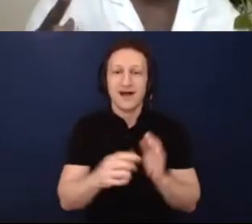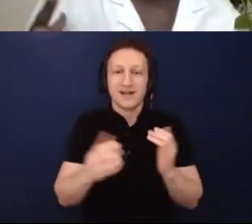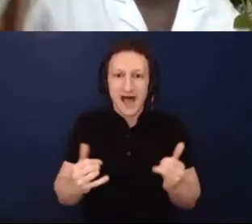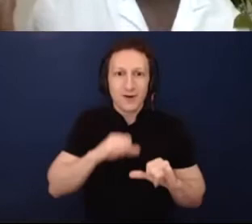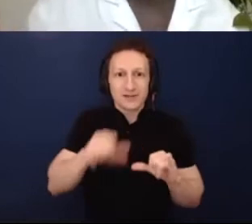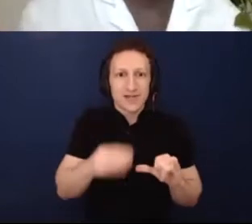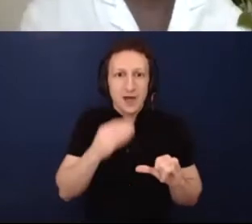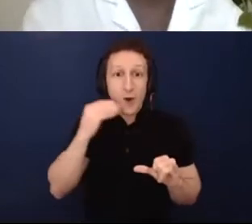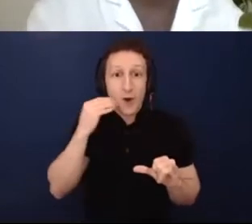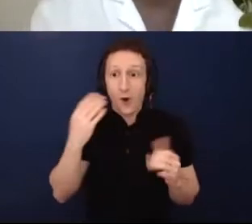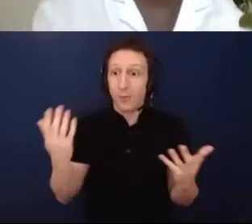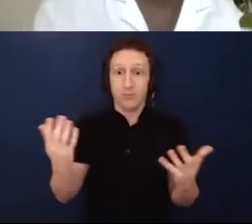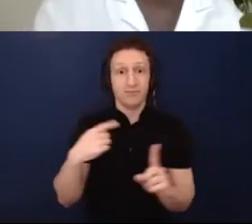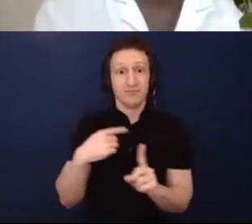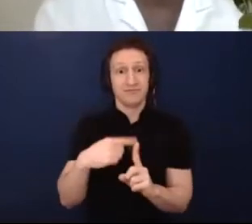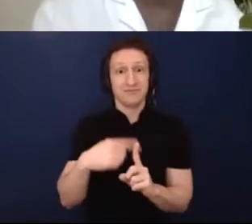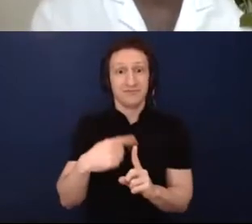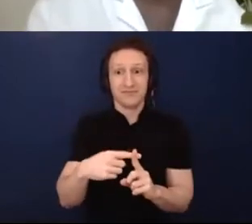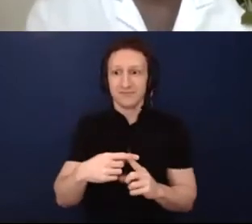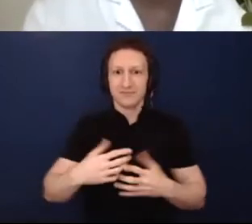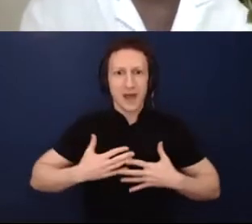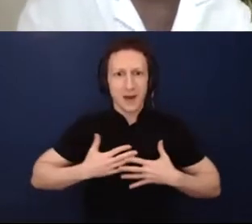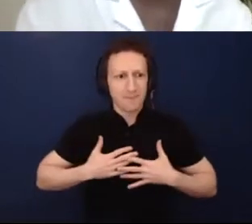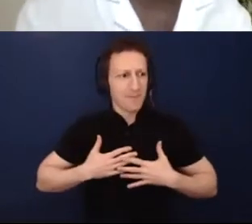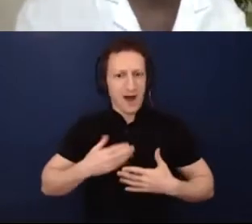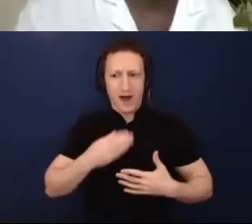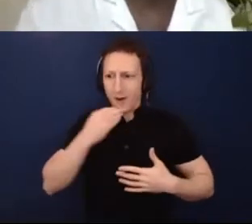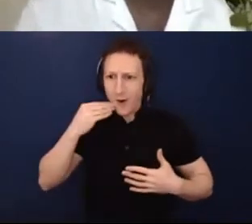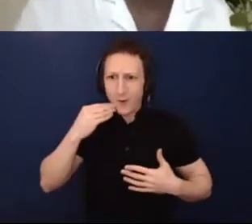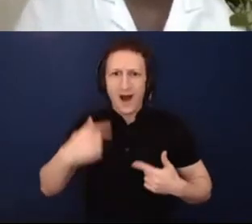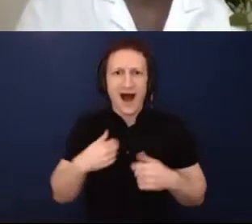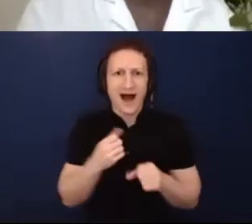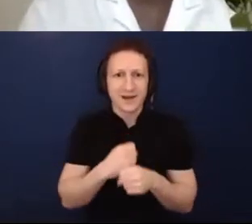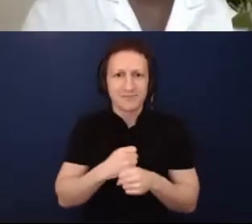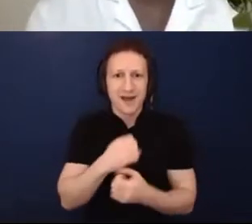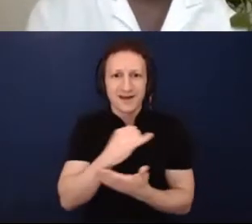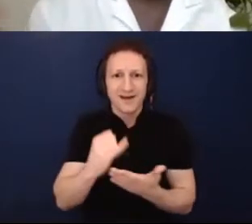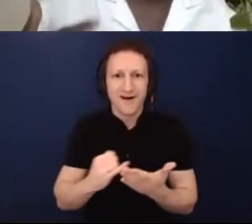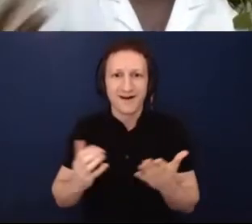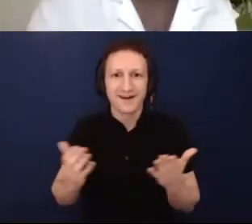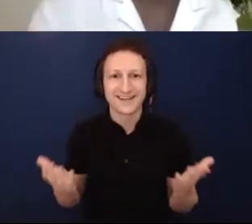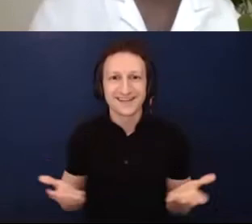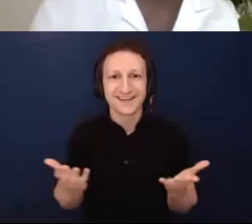places of high art making, just like community aspects of art have